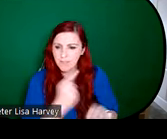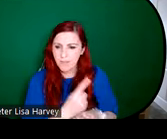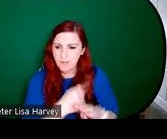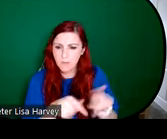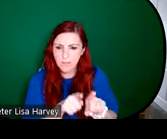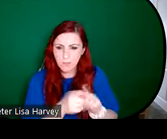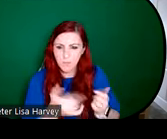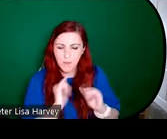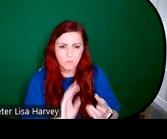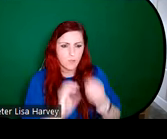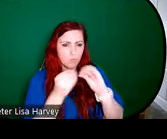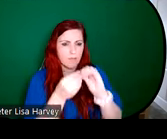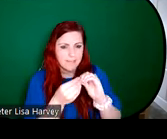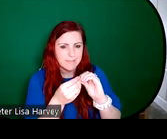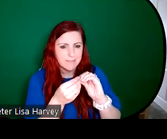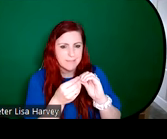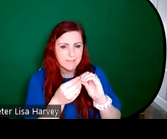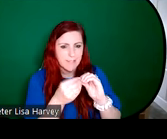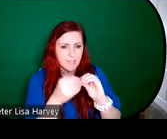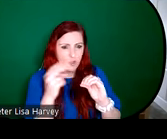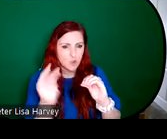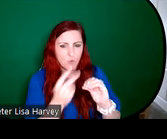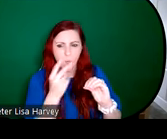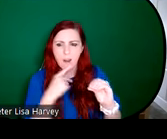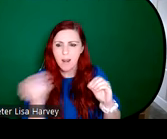create the sparkling jewel-like effect. And this technique, of course, is the